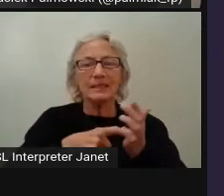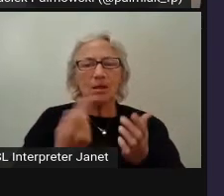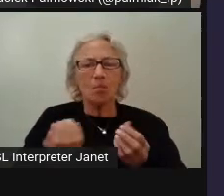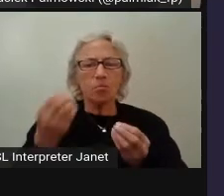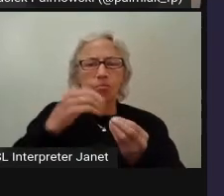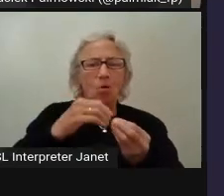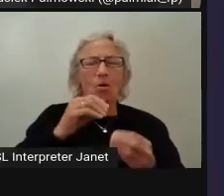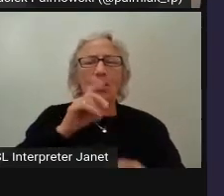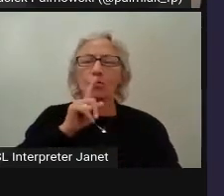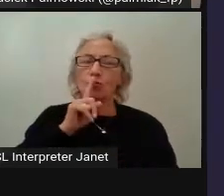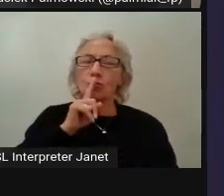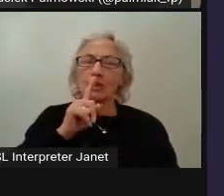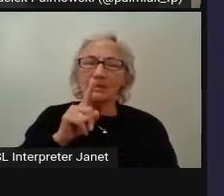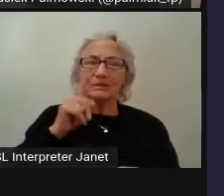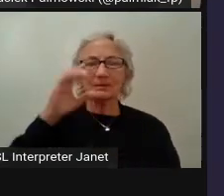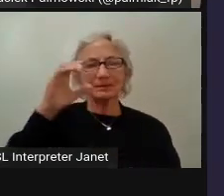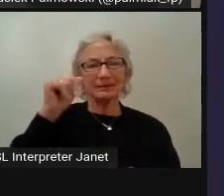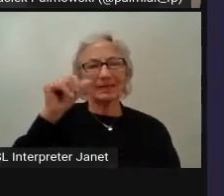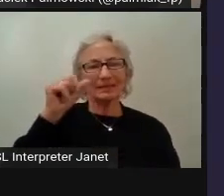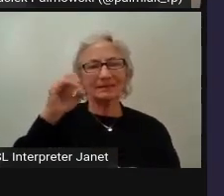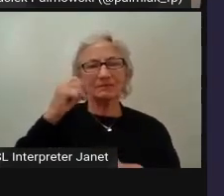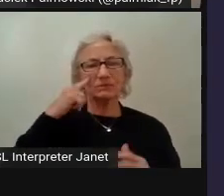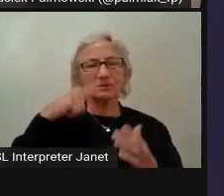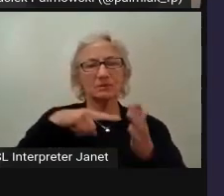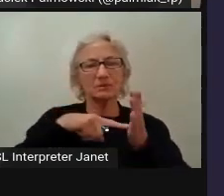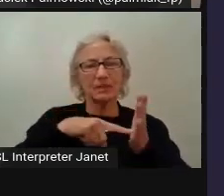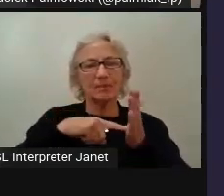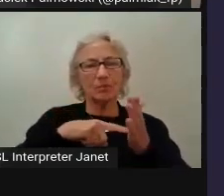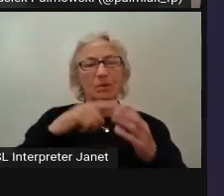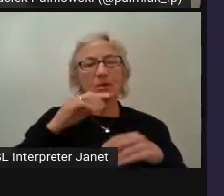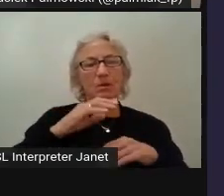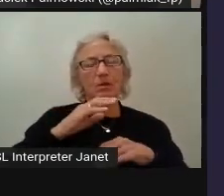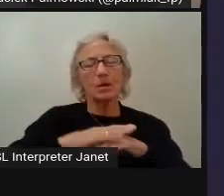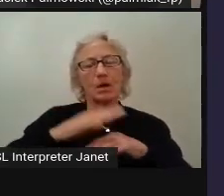a CI/CD pipeline, in most cases, we will test everything,